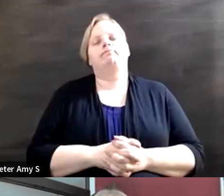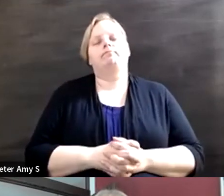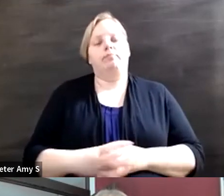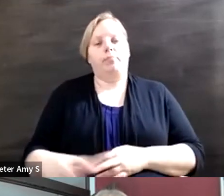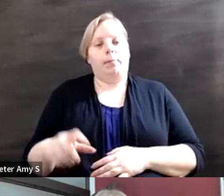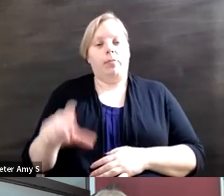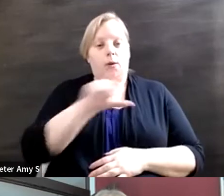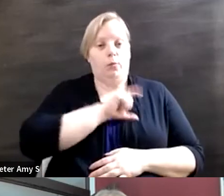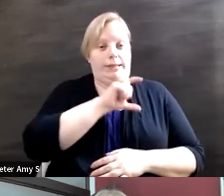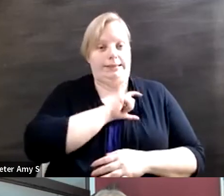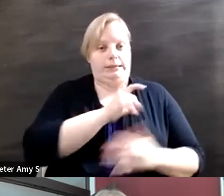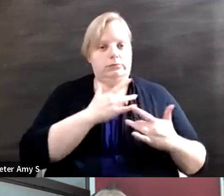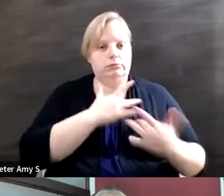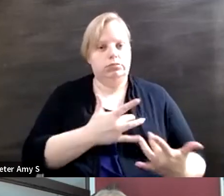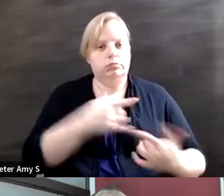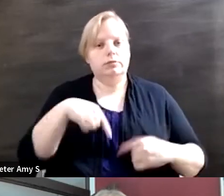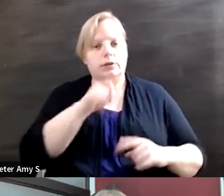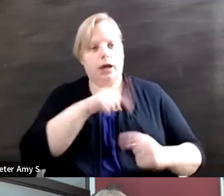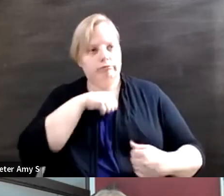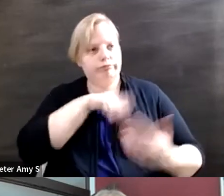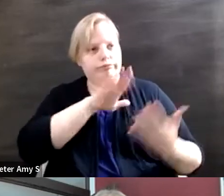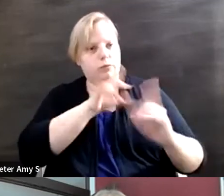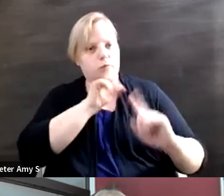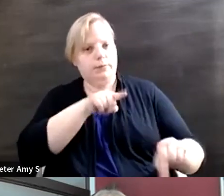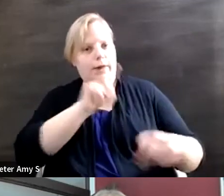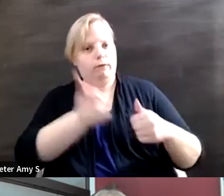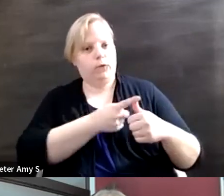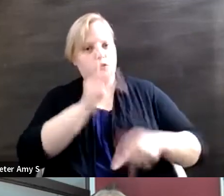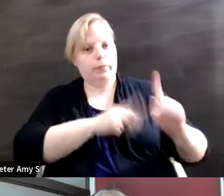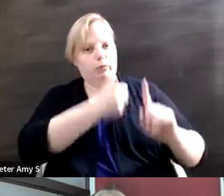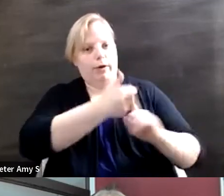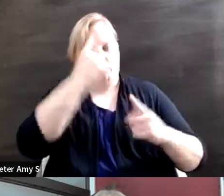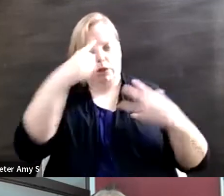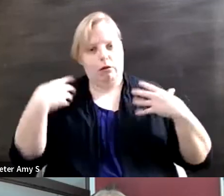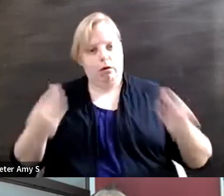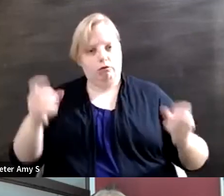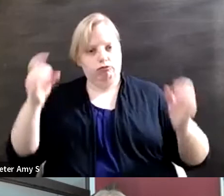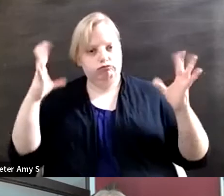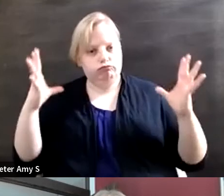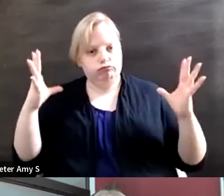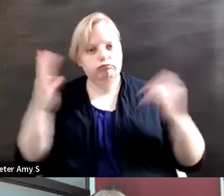the one who responds as first respondents to mental health crisis and that creates a huge